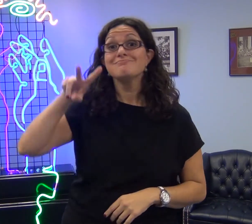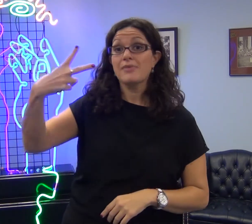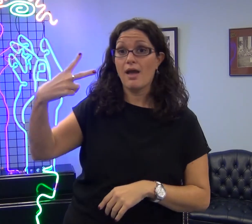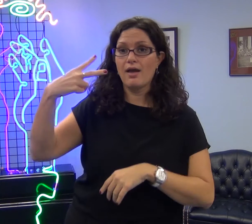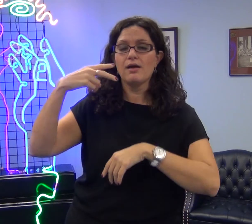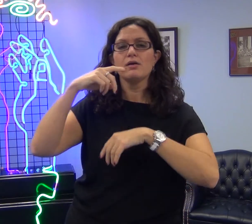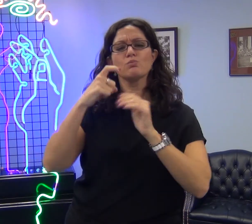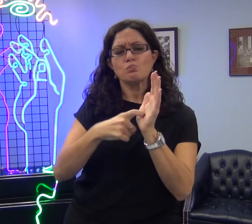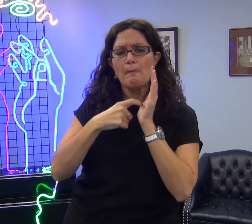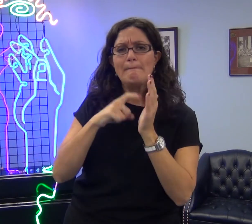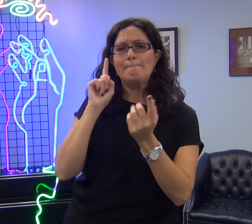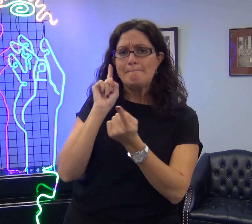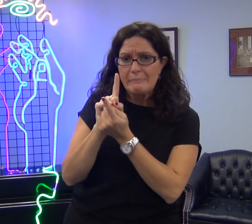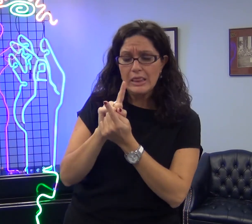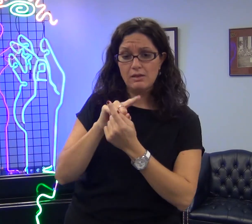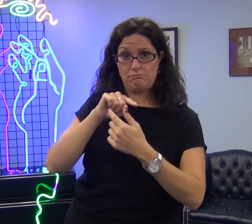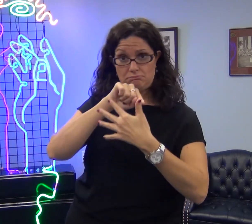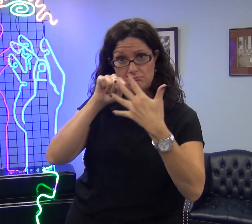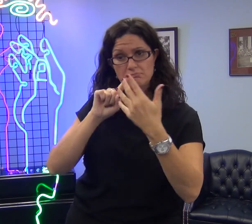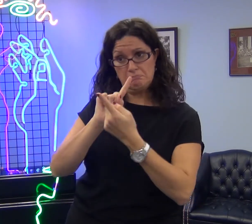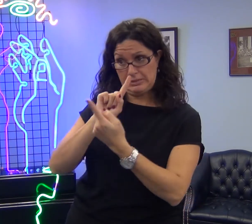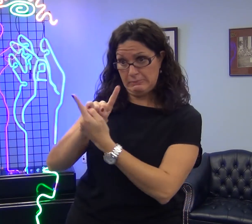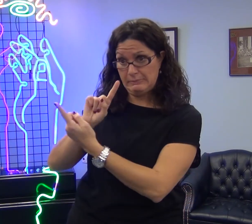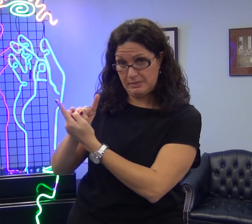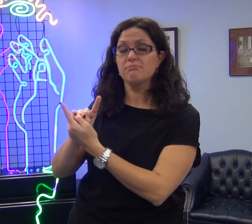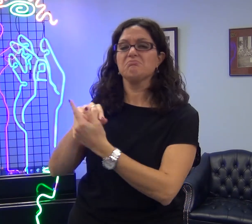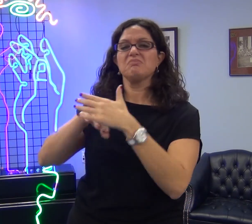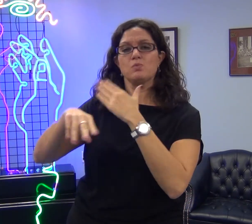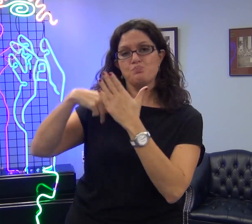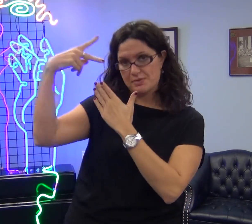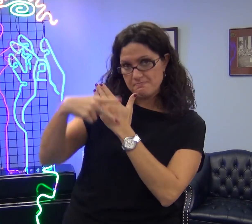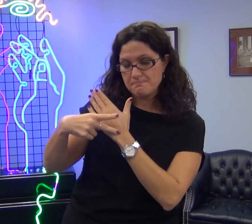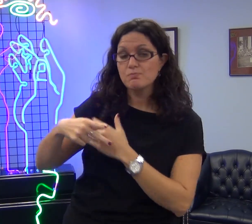Second, Eligibility Requirements -- contestants must meet all the requirements before entering the program.